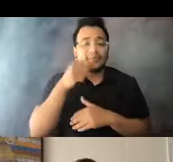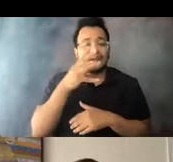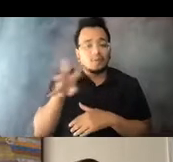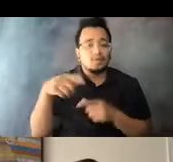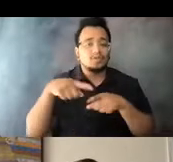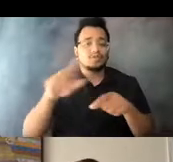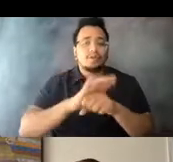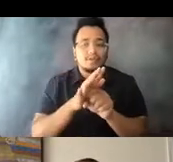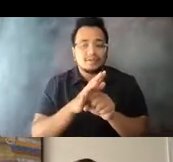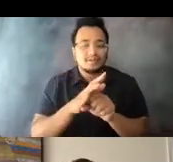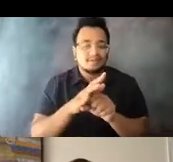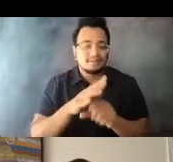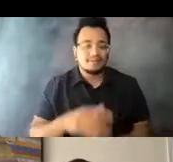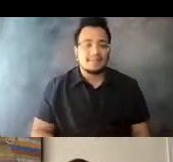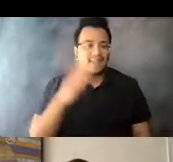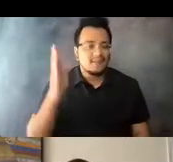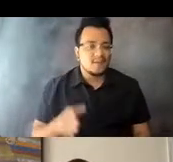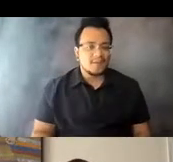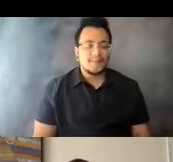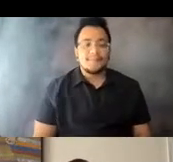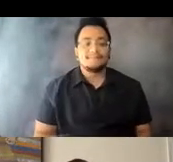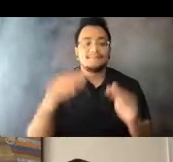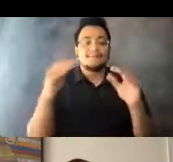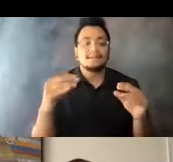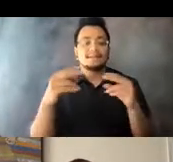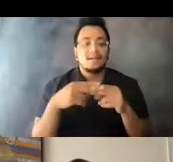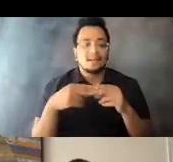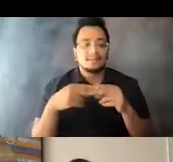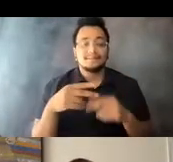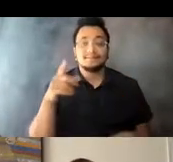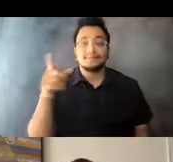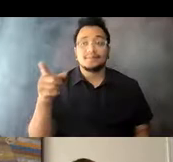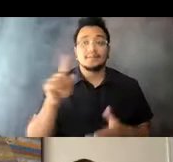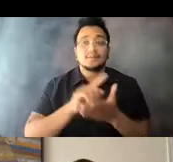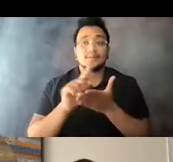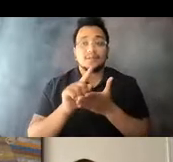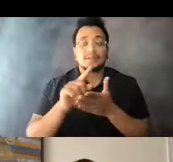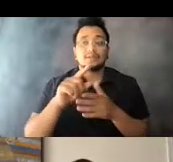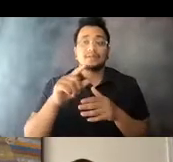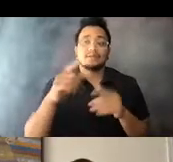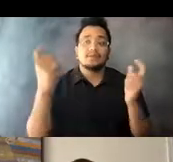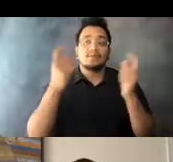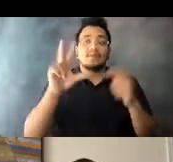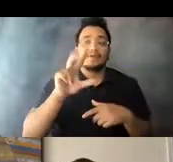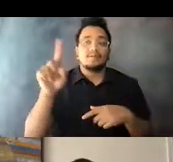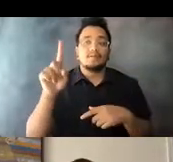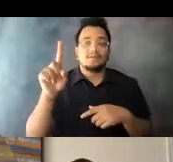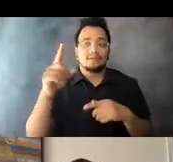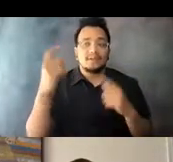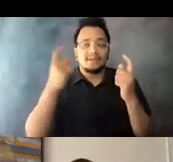15:07:57 Next slide, please. 15:08:01 This week marked the 31st anniversary of the Americans with Disabilities Act.